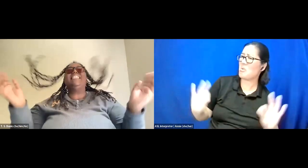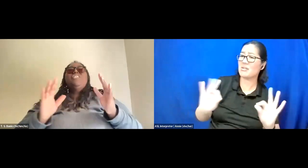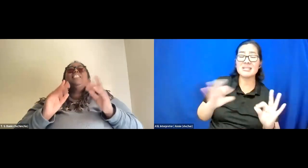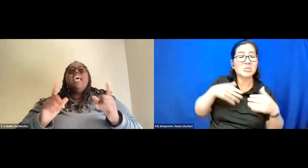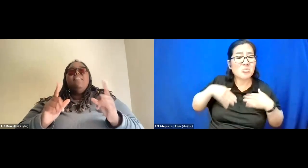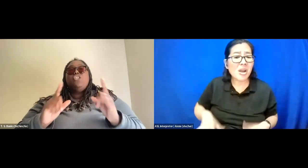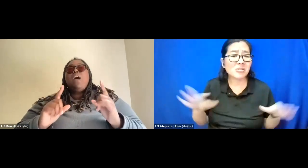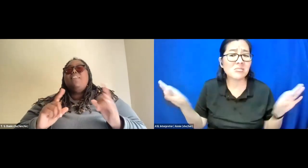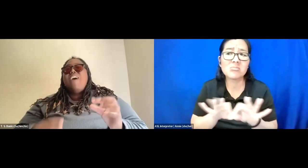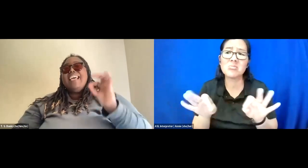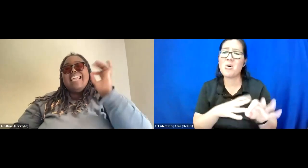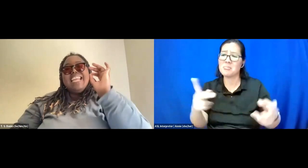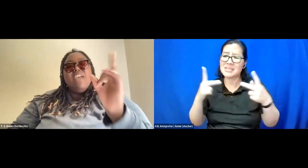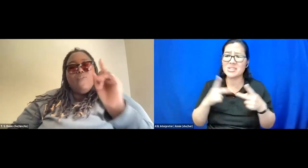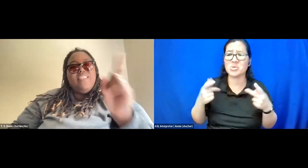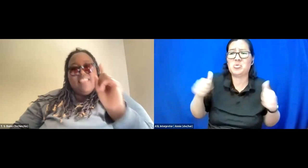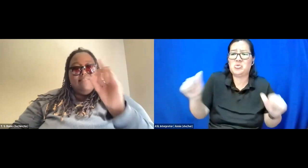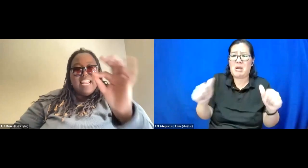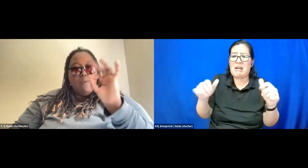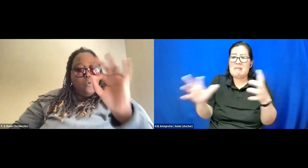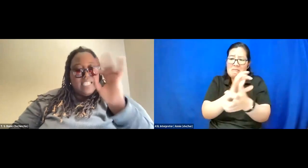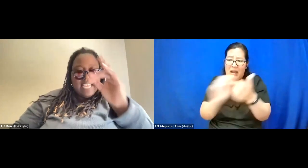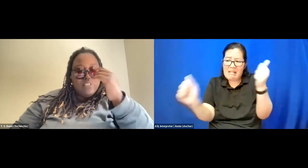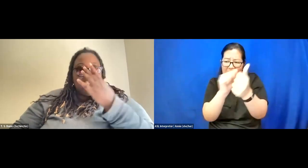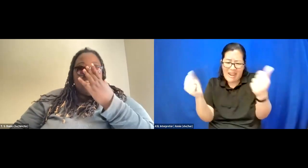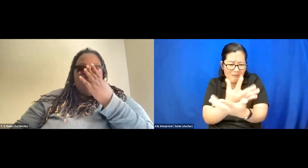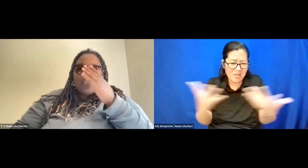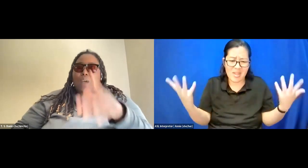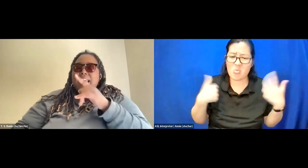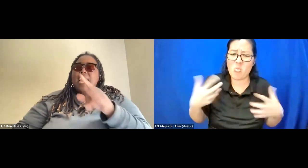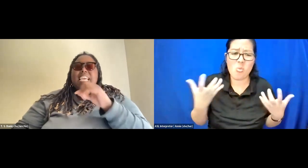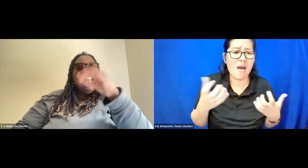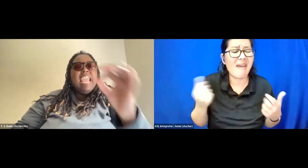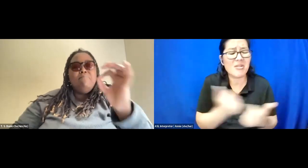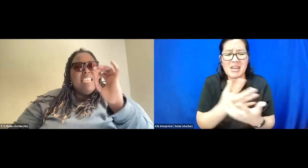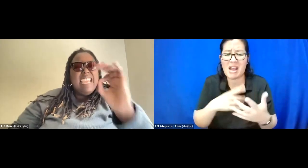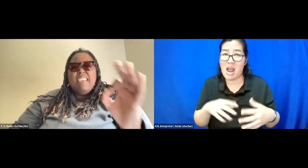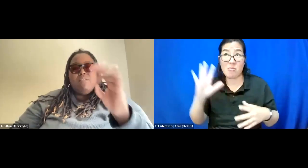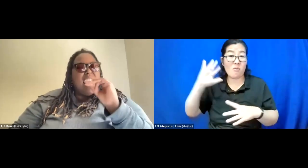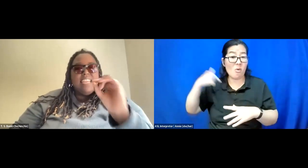Physicians that try to violate everything that I once held secret try to name me ill